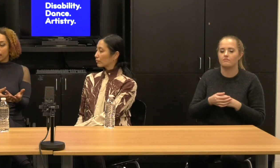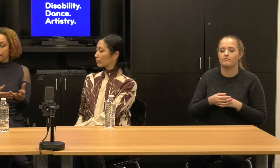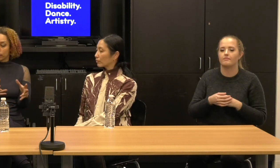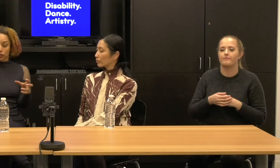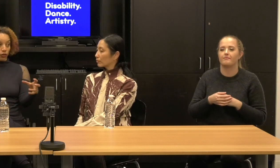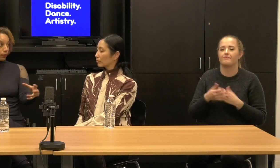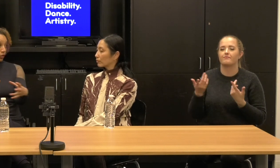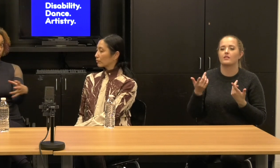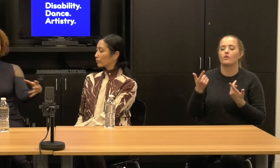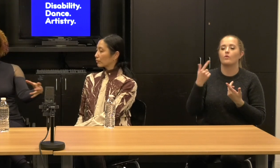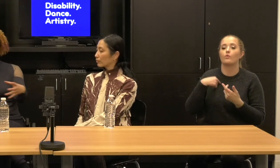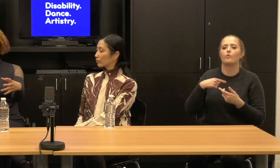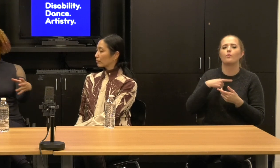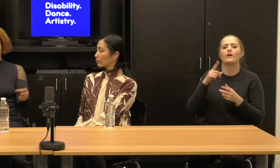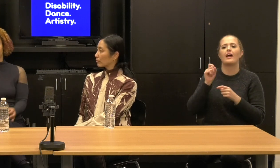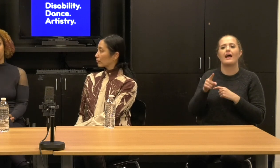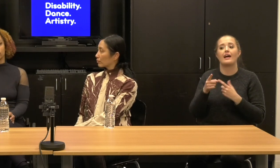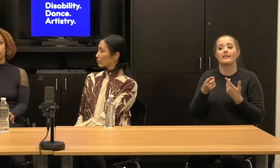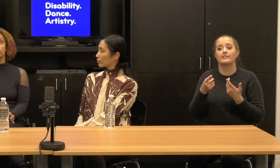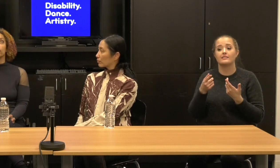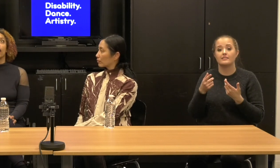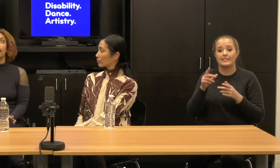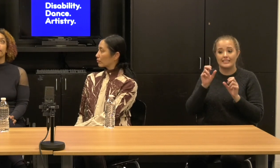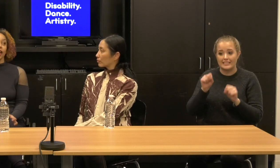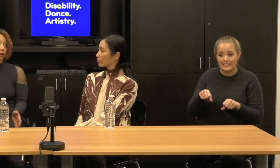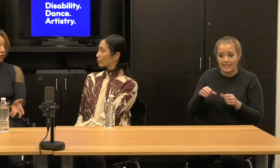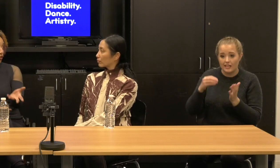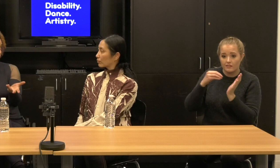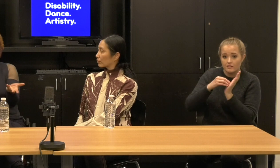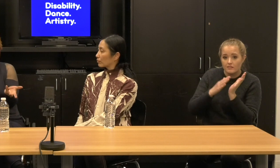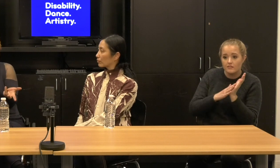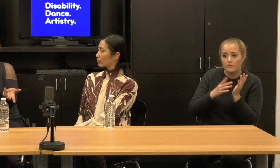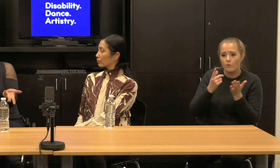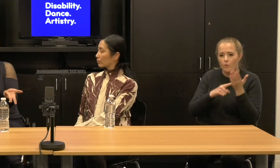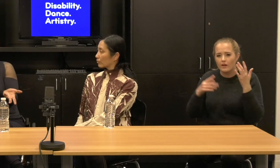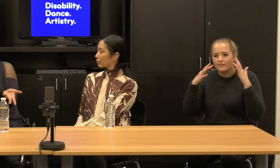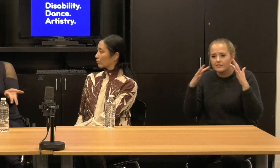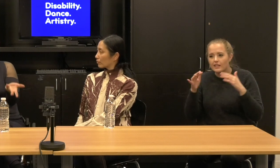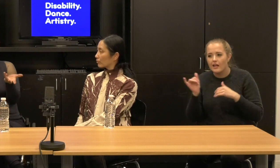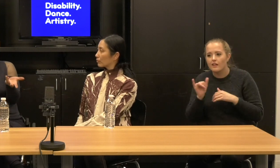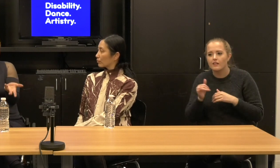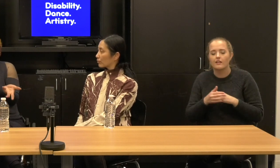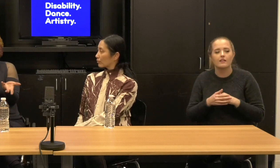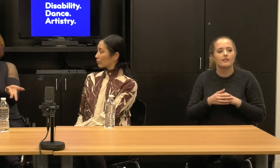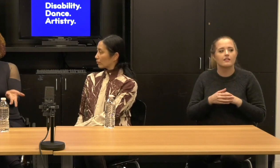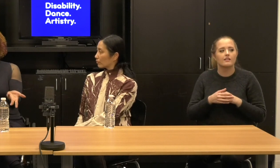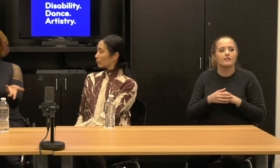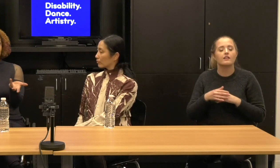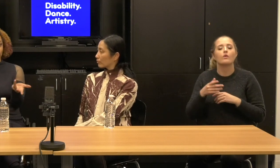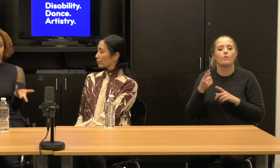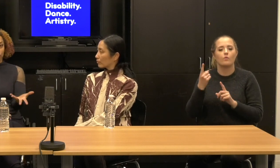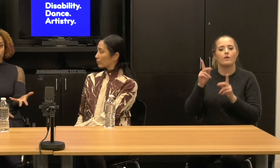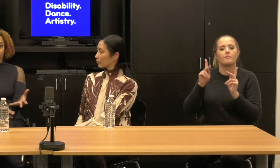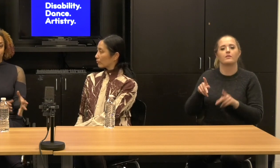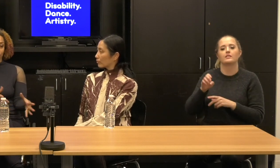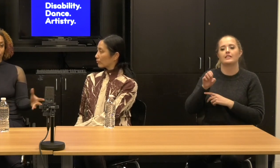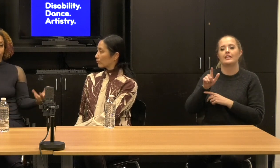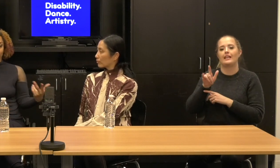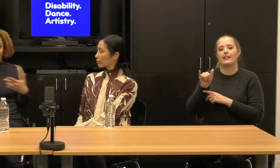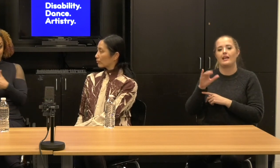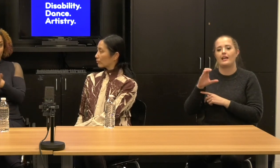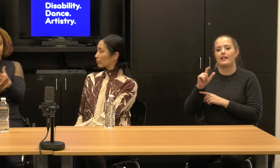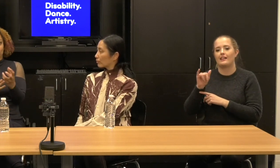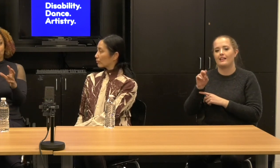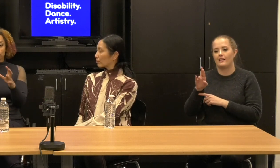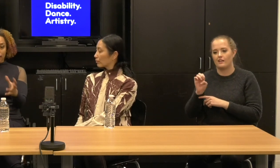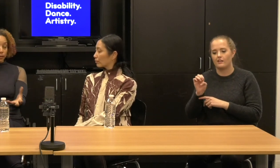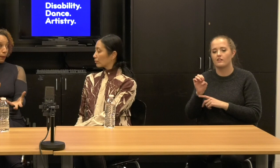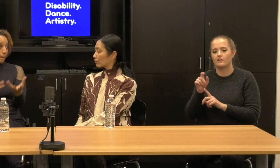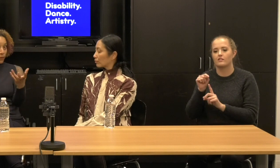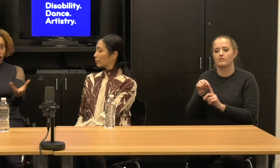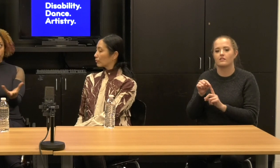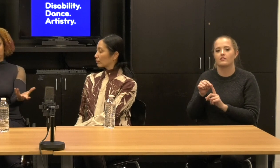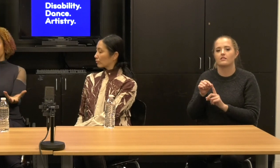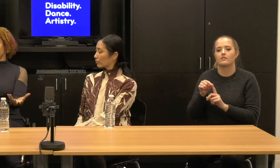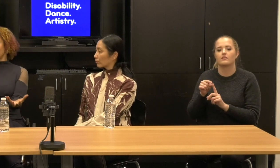can you, can you map, I commissioned a parent from disabled class and so he wrote this incredible